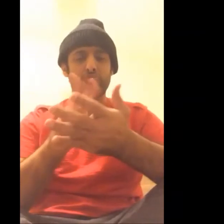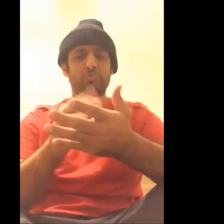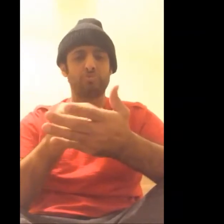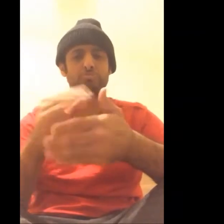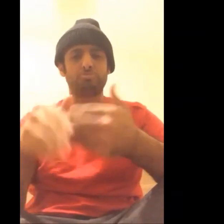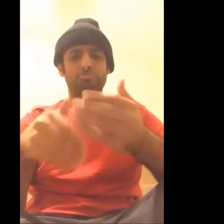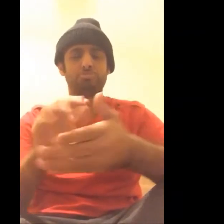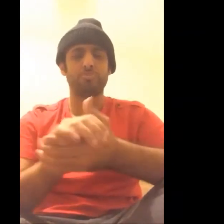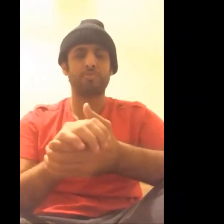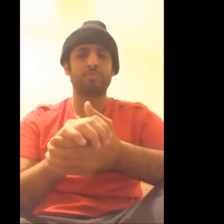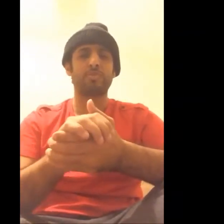Deaf where she played basketball.